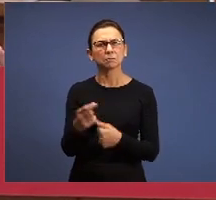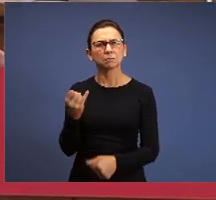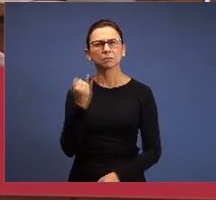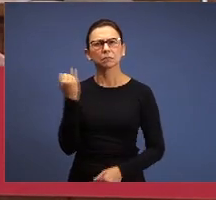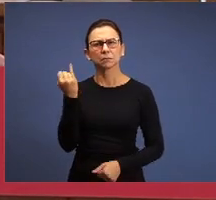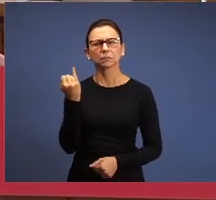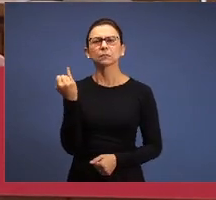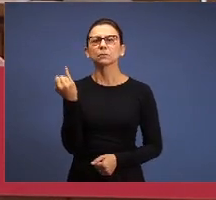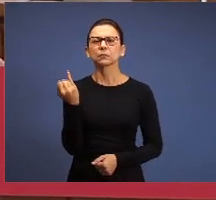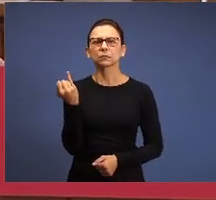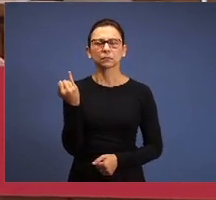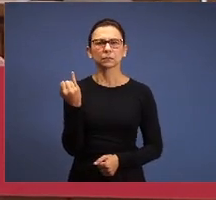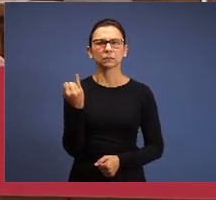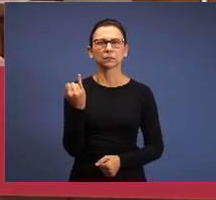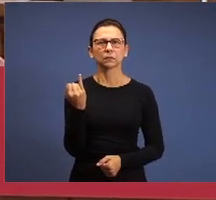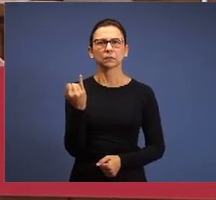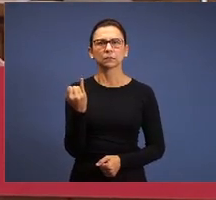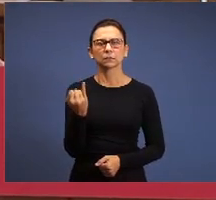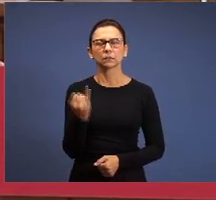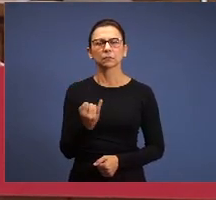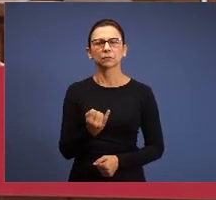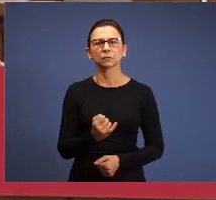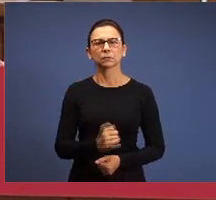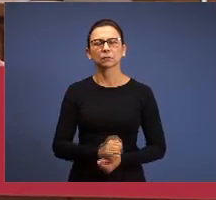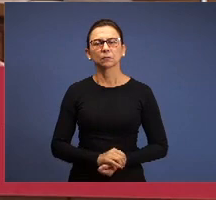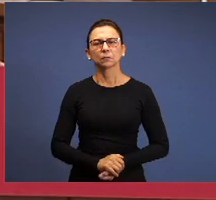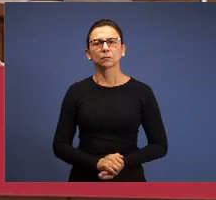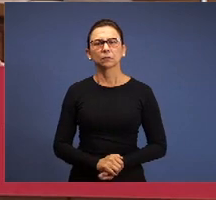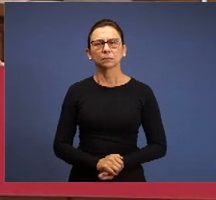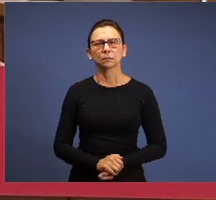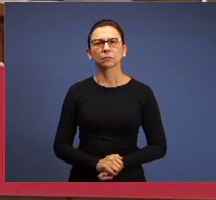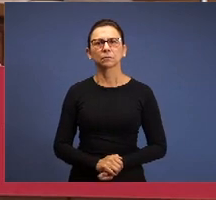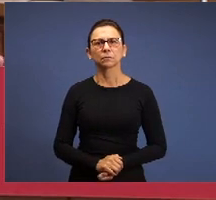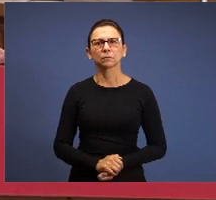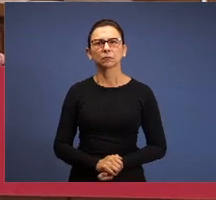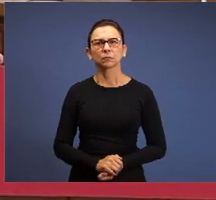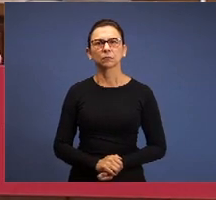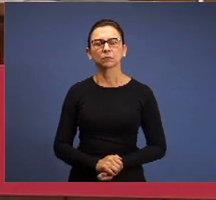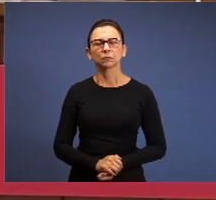on what has been put as a